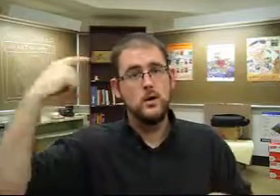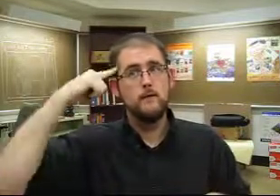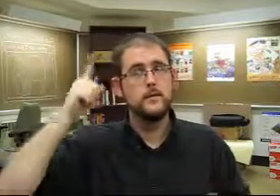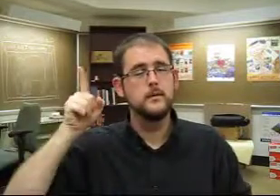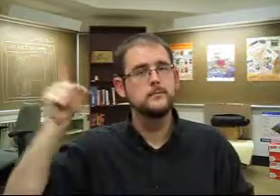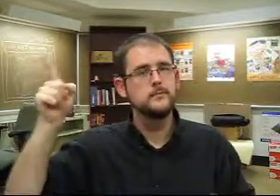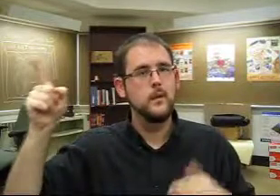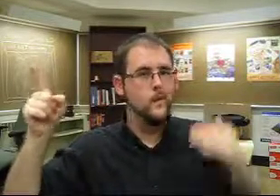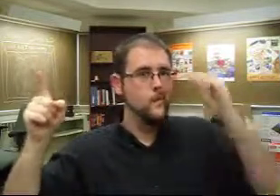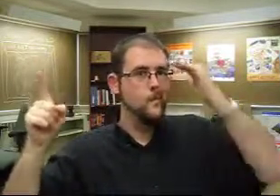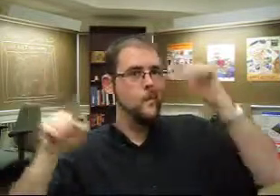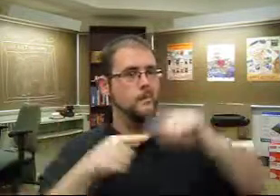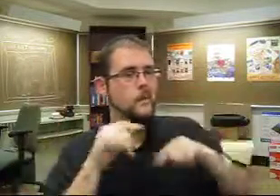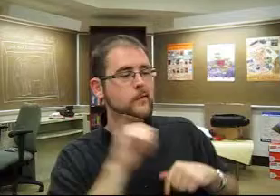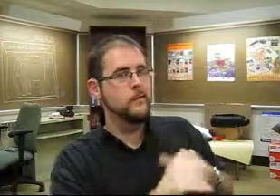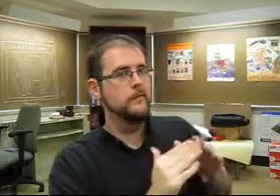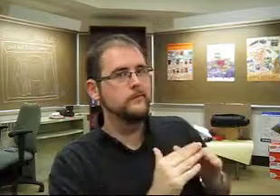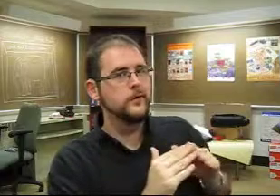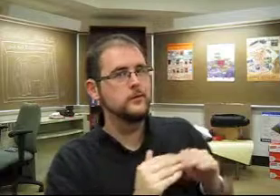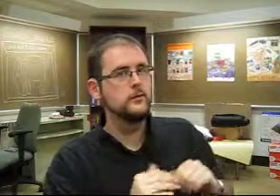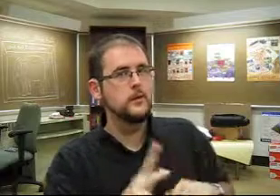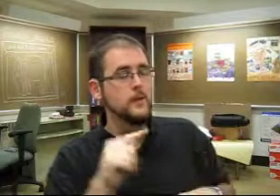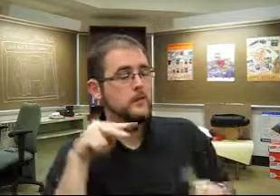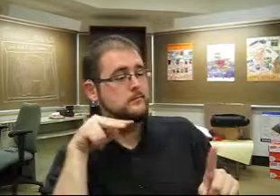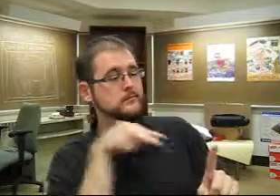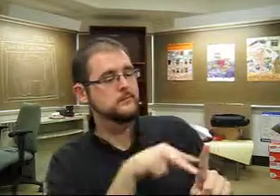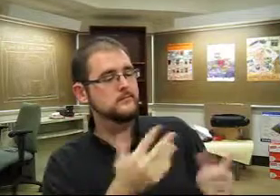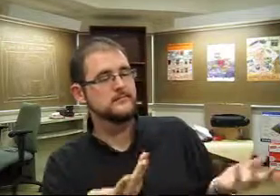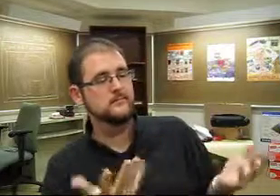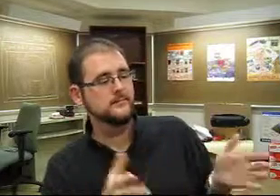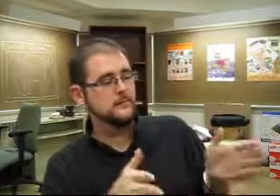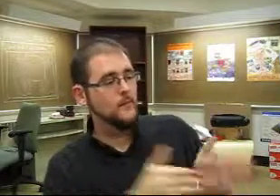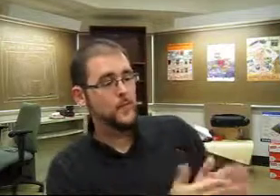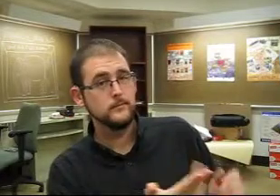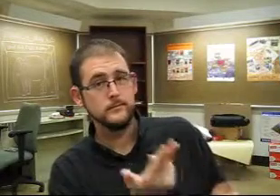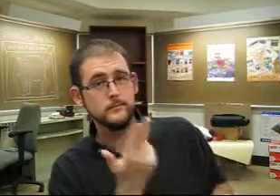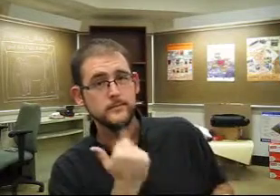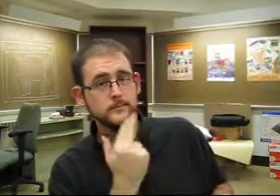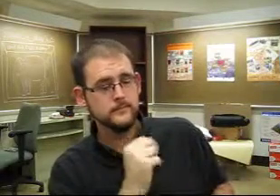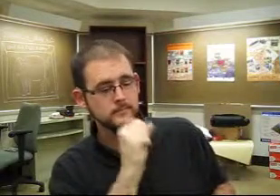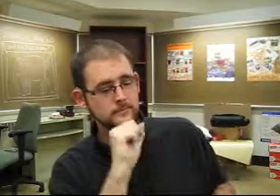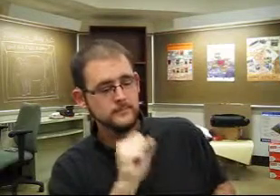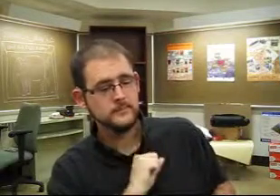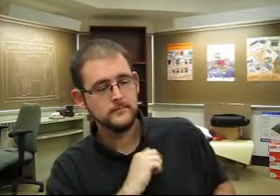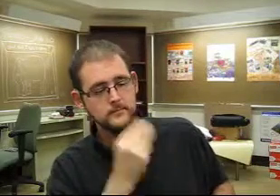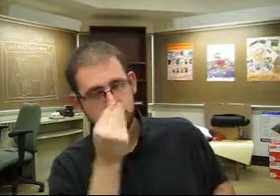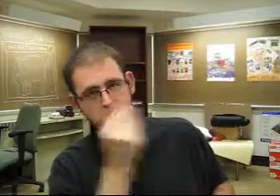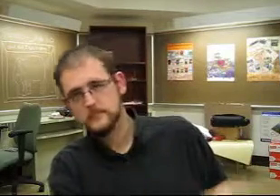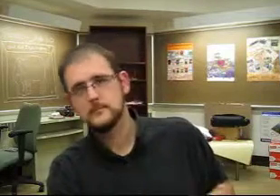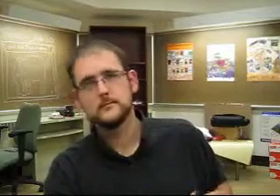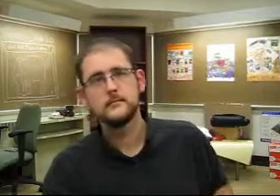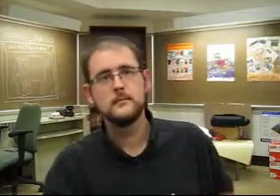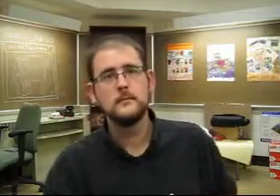The colonial government is aware of the village, but it's so insignificant